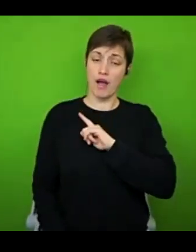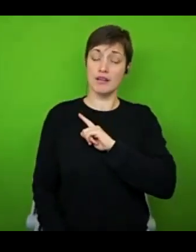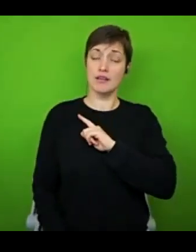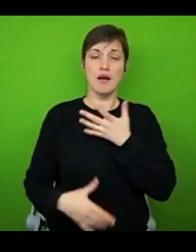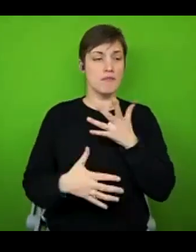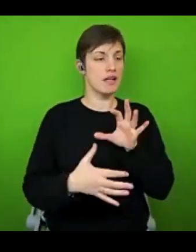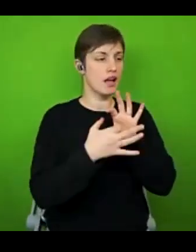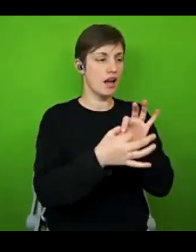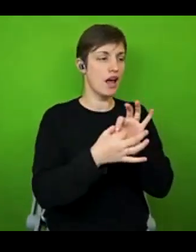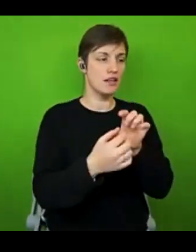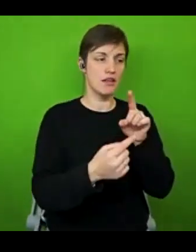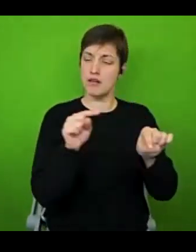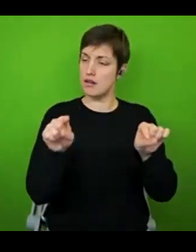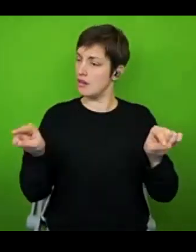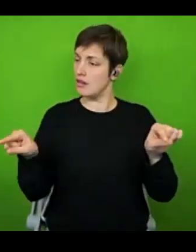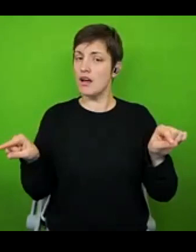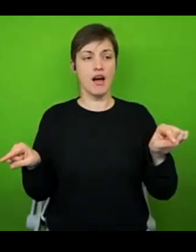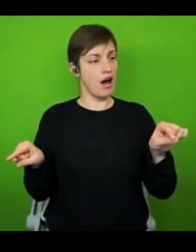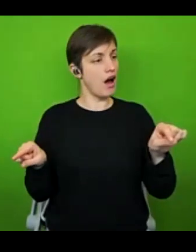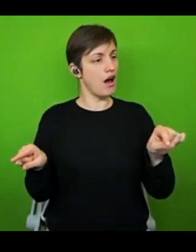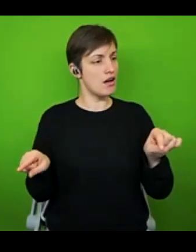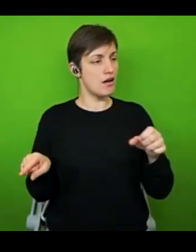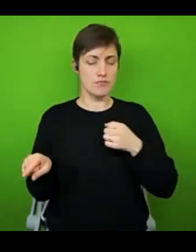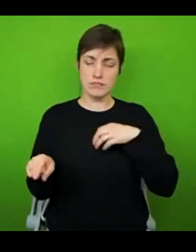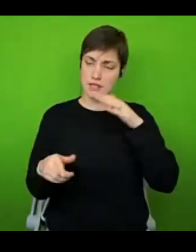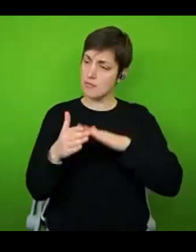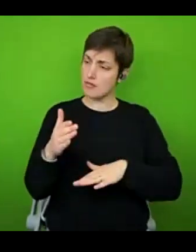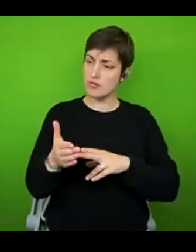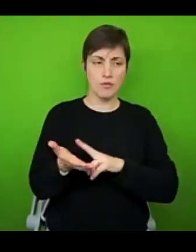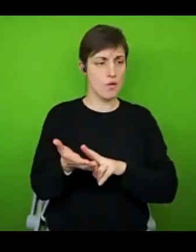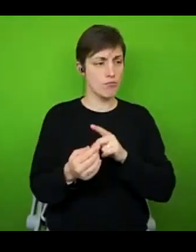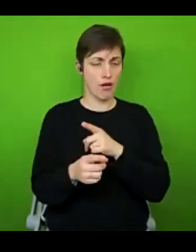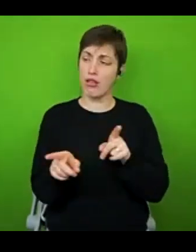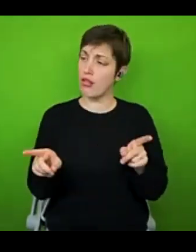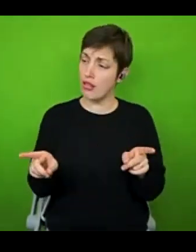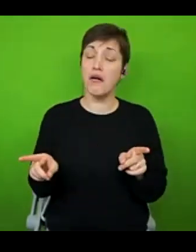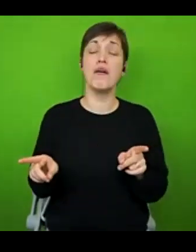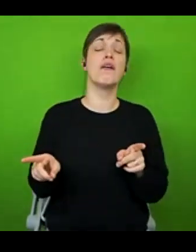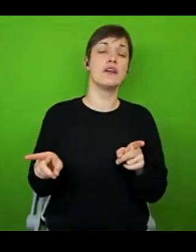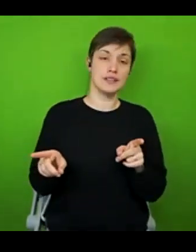others who've helped to normalise this experience for me. So something really weird, a really weird shift that's